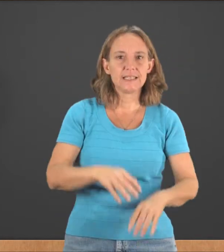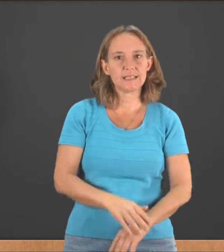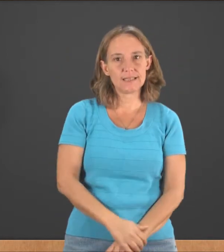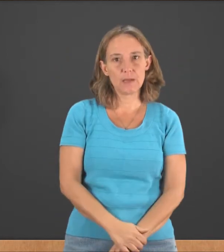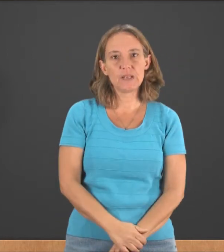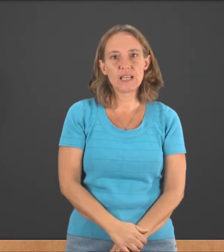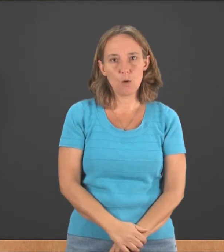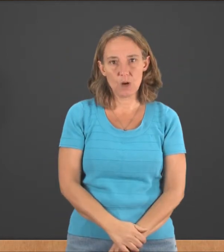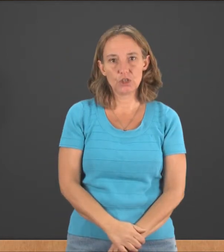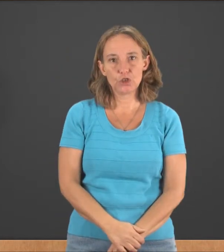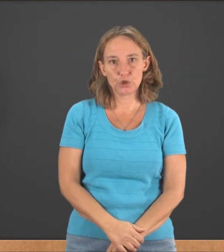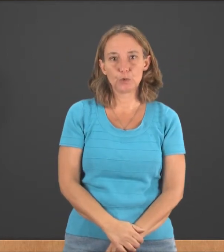It's the same as how much.